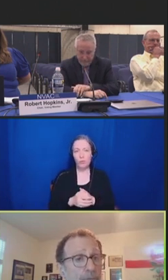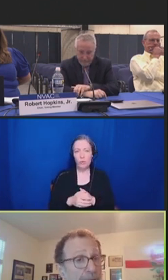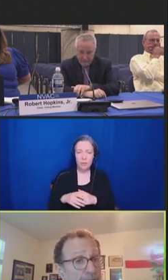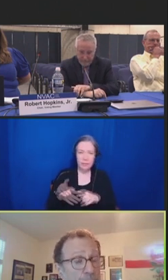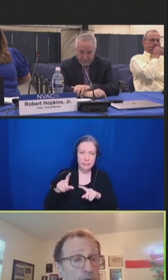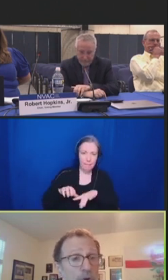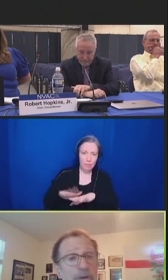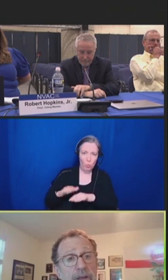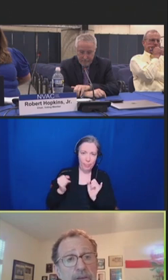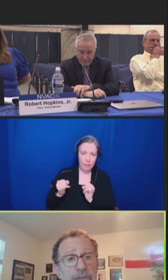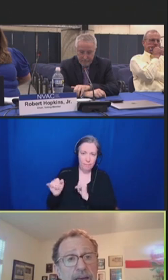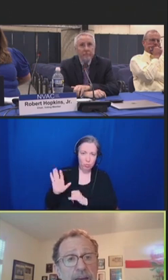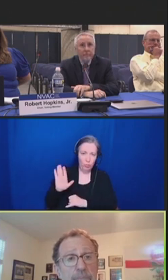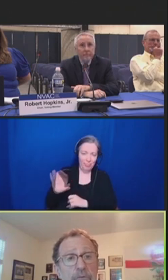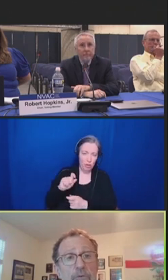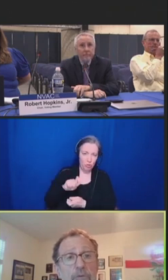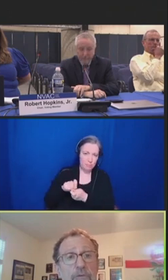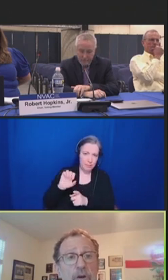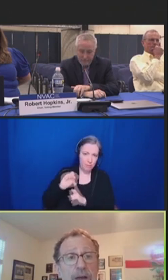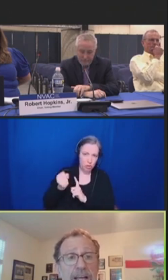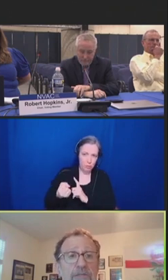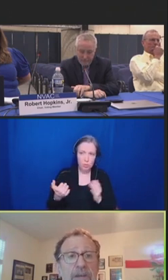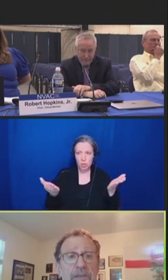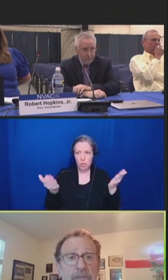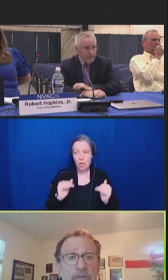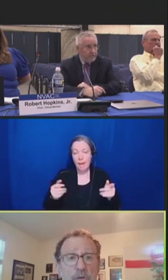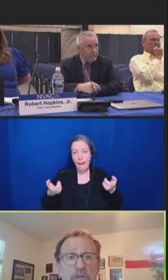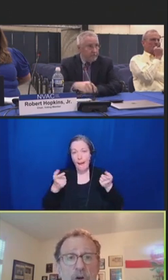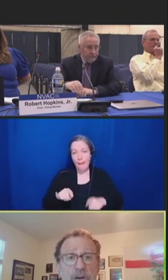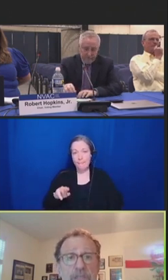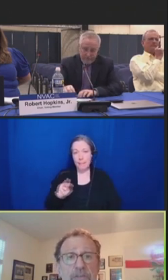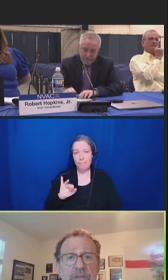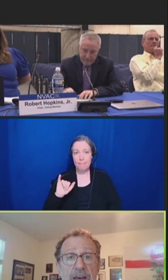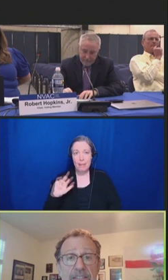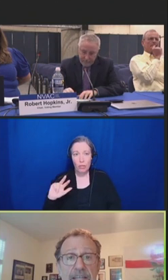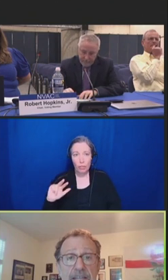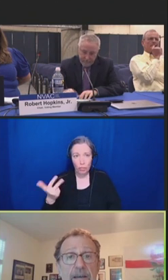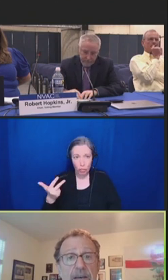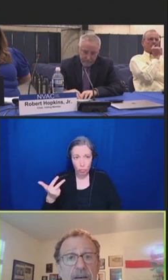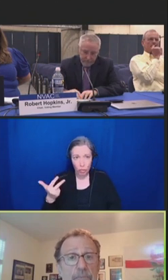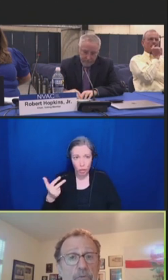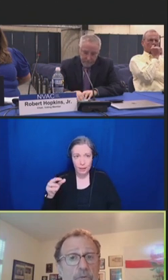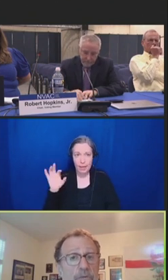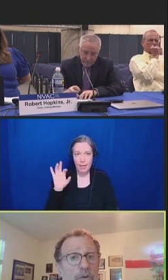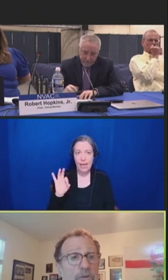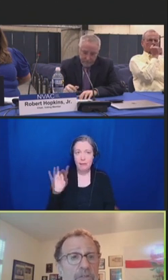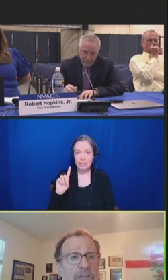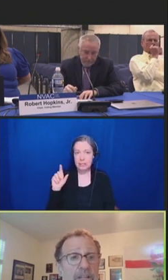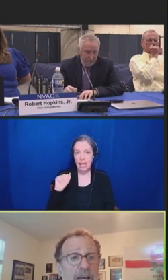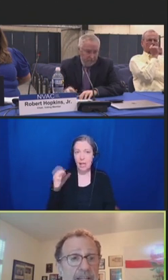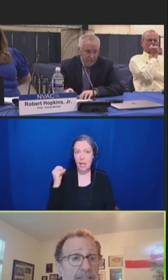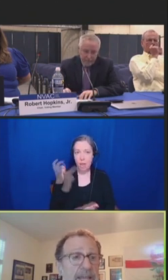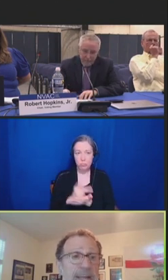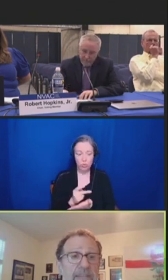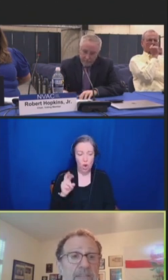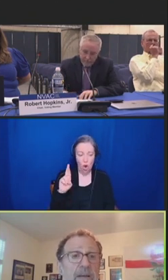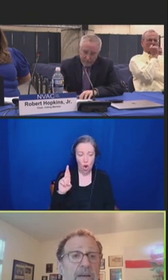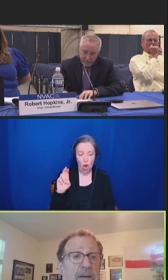On May 3rd, FDA approved Arexvy, the first RSV vaccine approved for use in the United States.